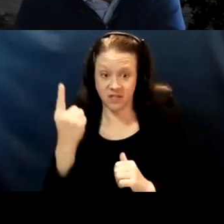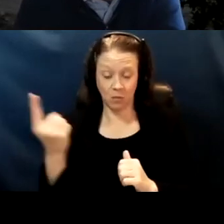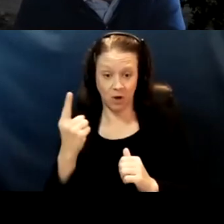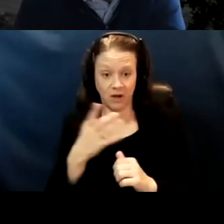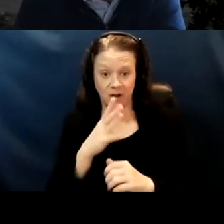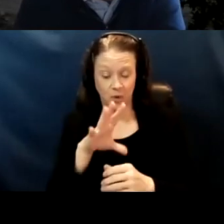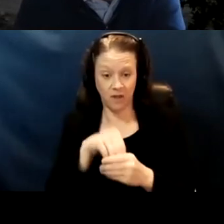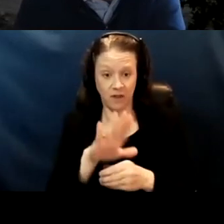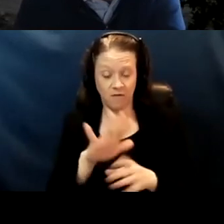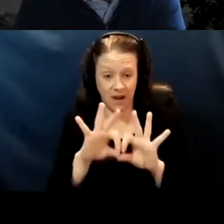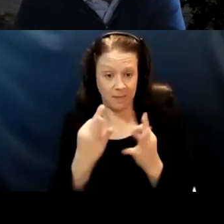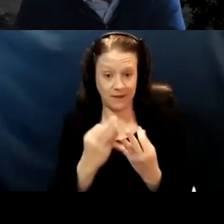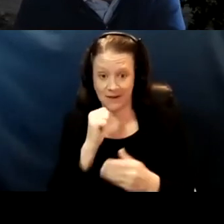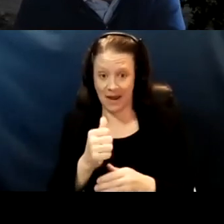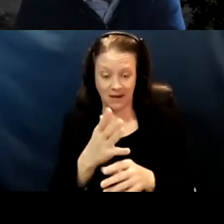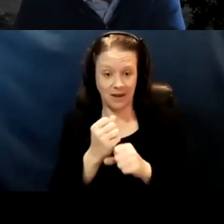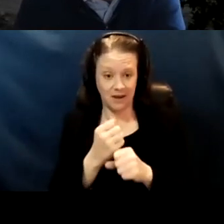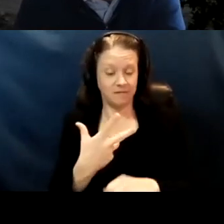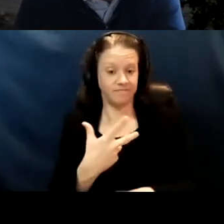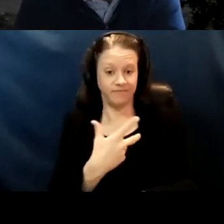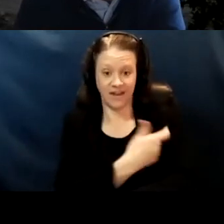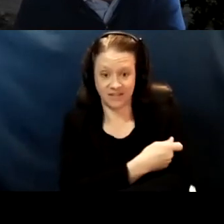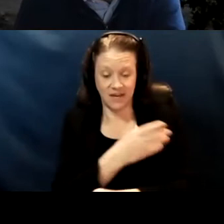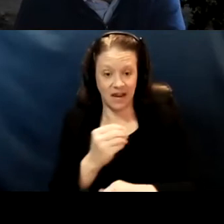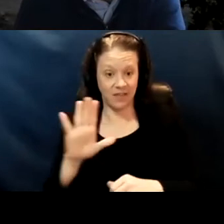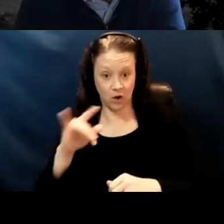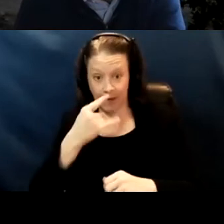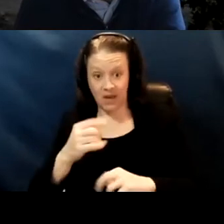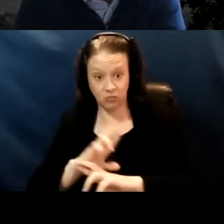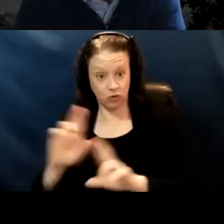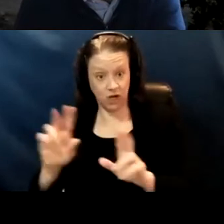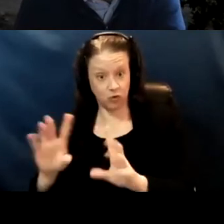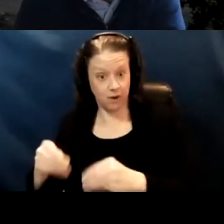up for one, we should vaccinate the whole household. Like we need to be there to again